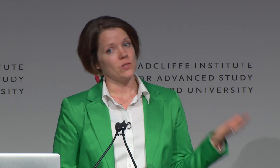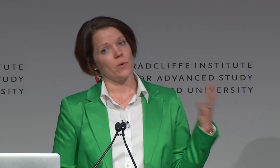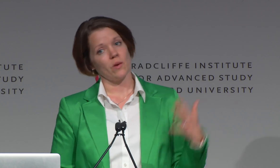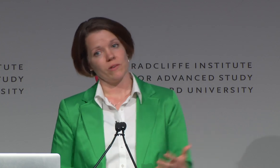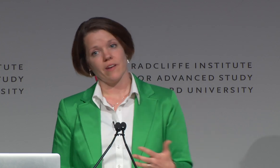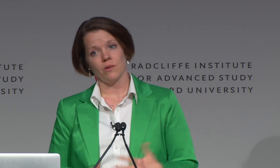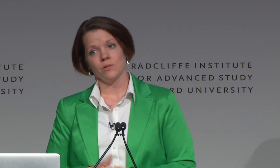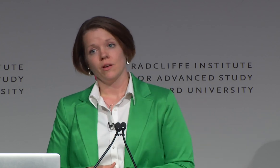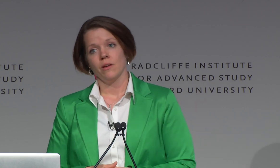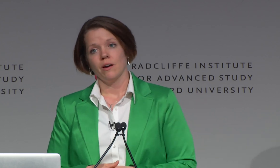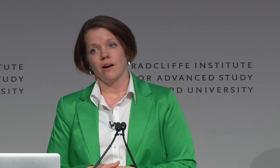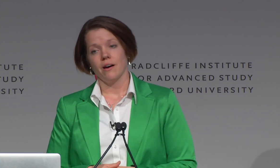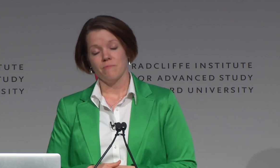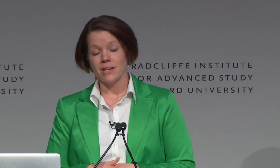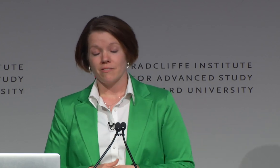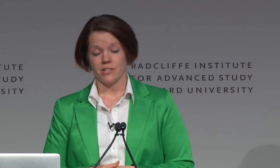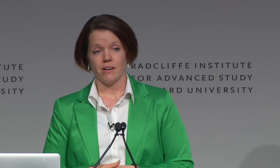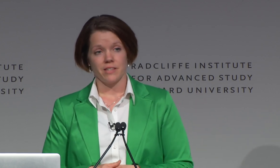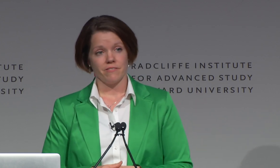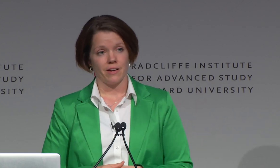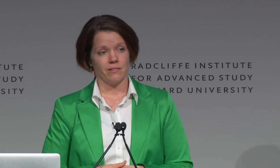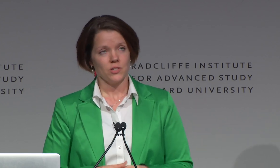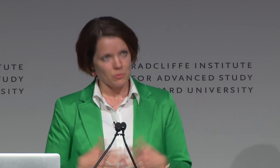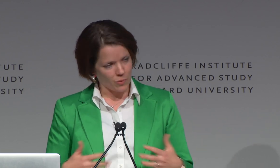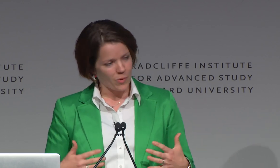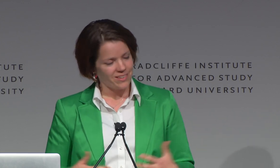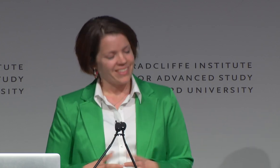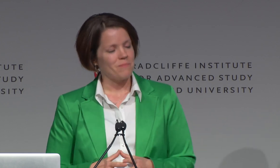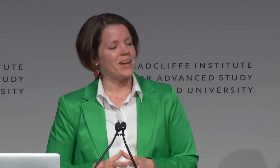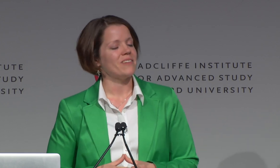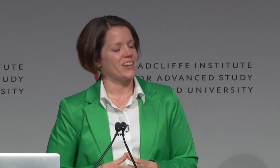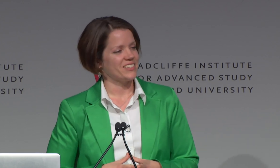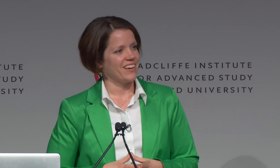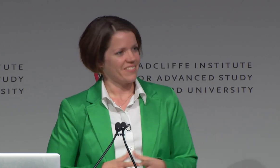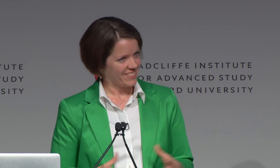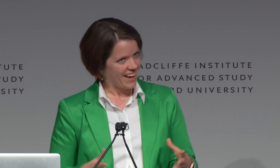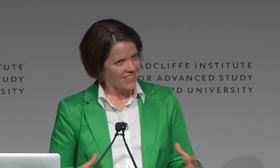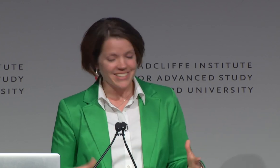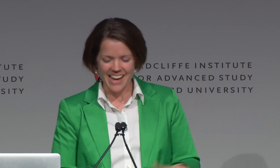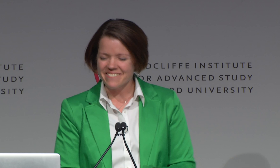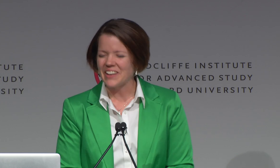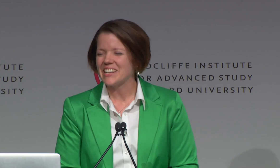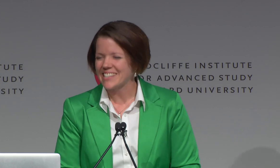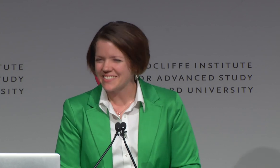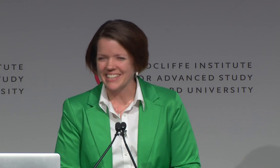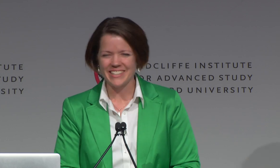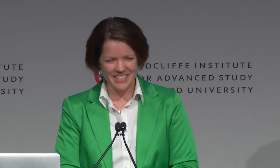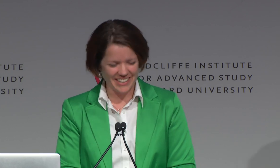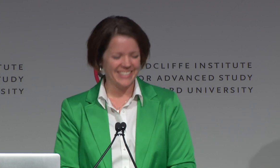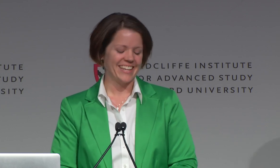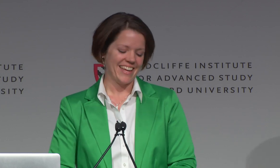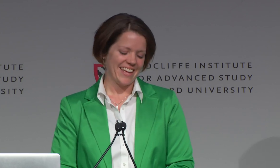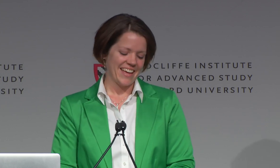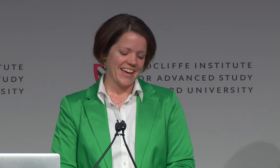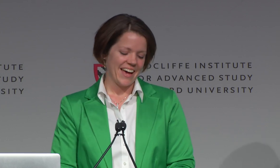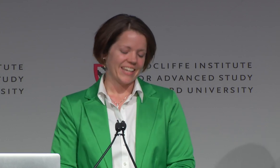It's one that many of us have found ourselves in.